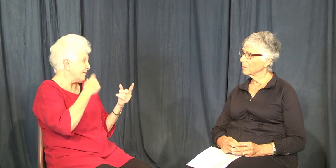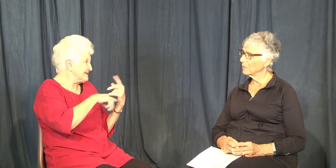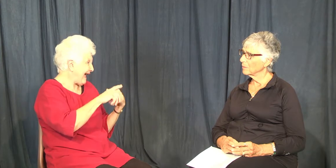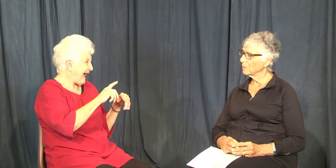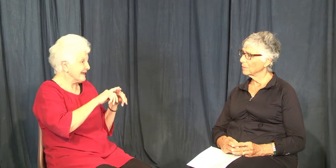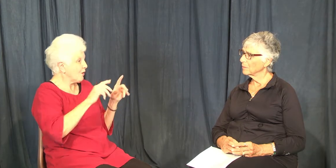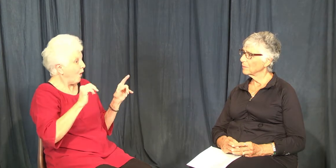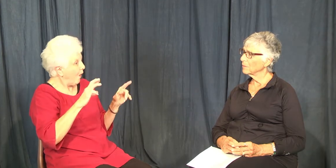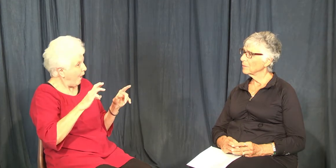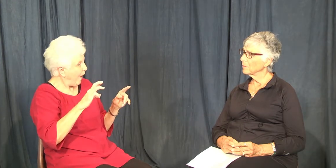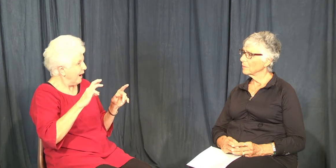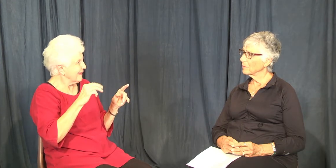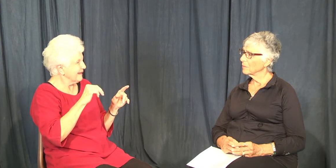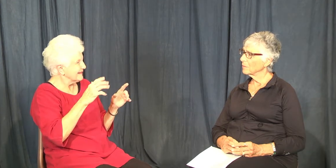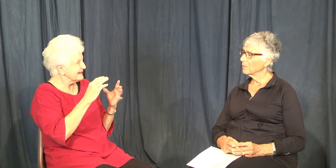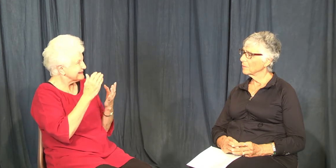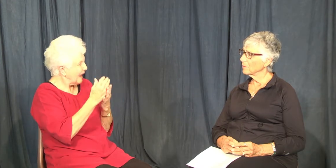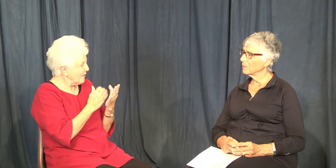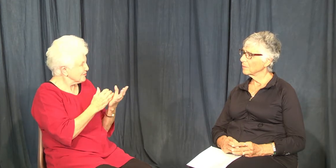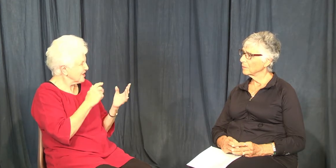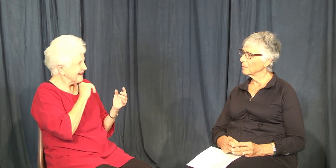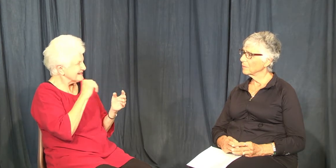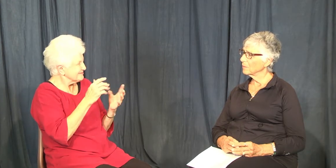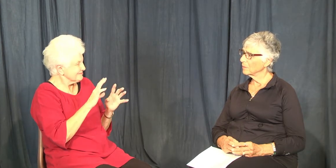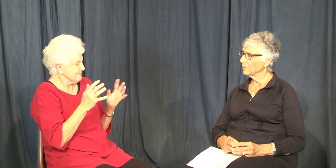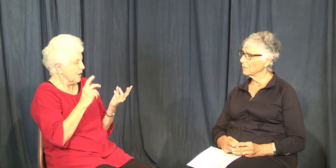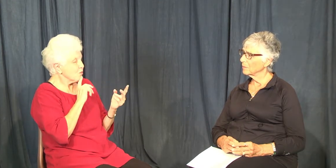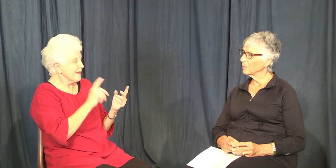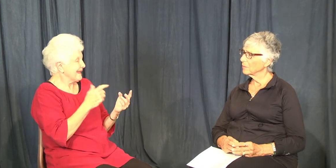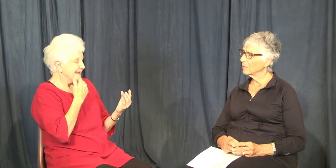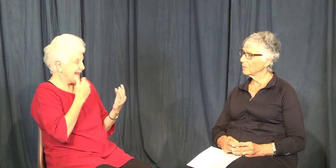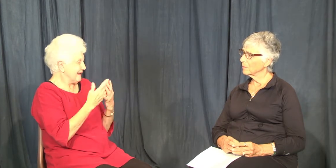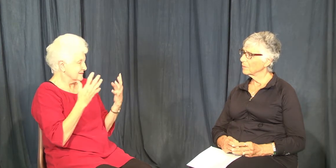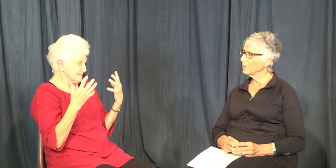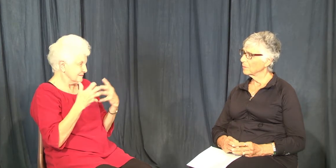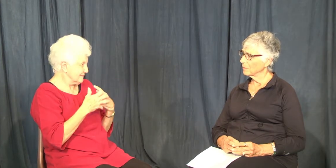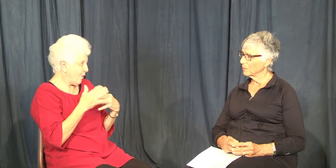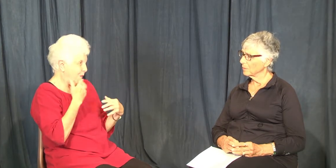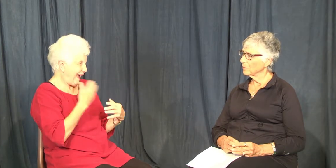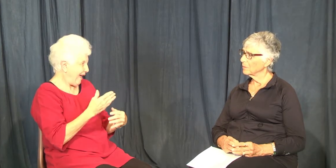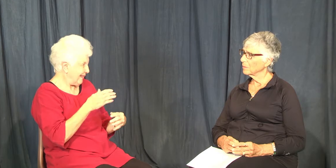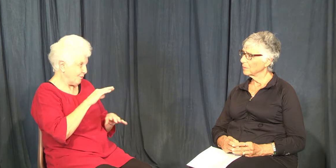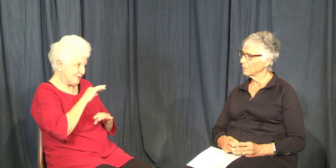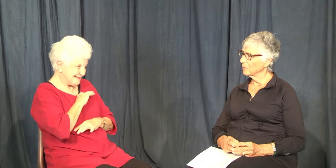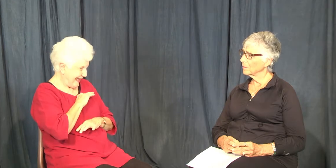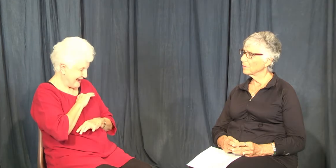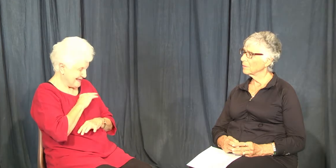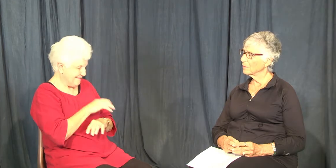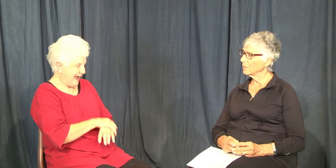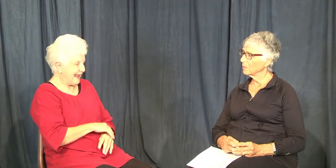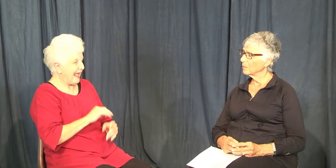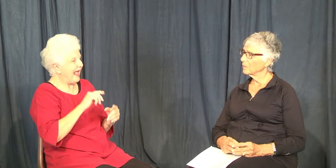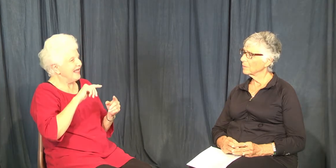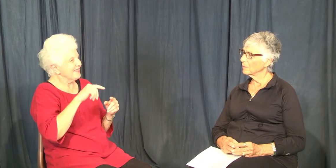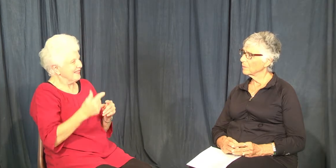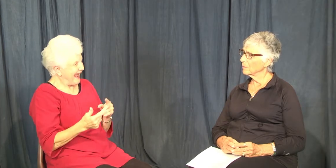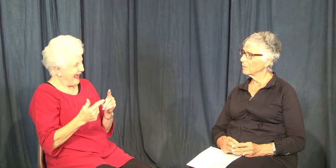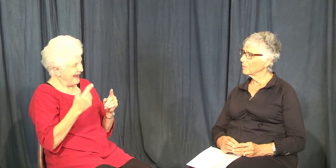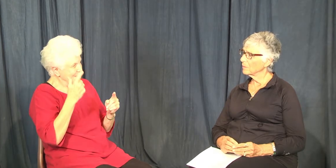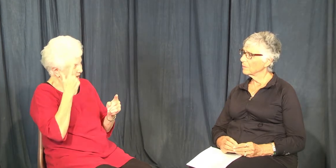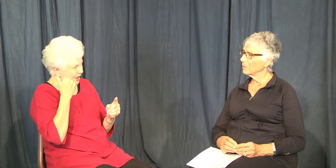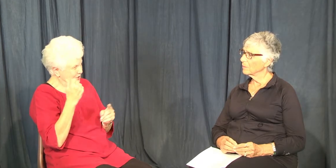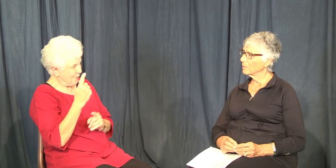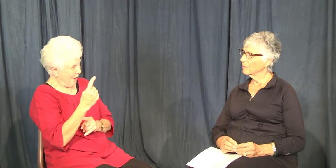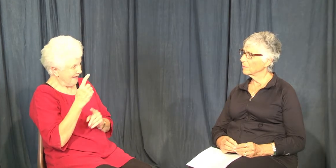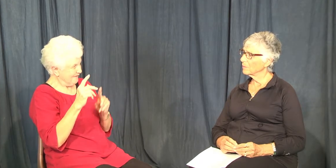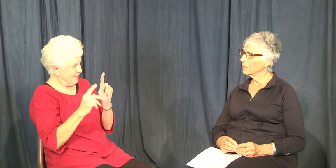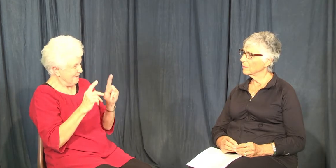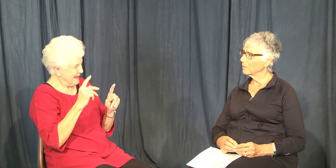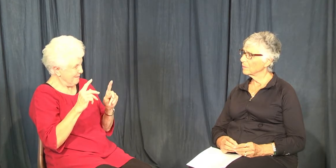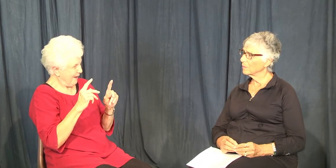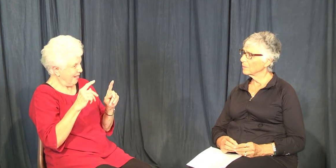they didn't know our signs, whatever, it wasn't a good match again and there was dissatisfaction.